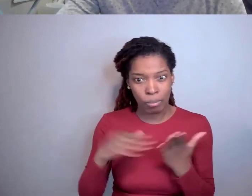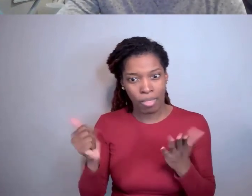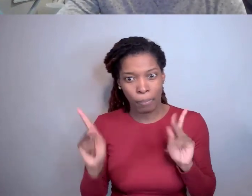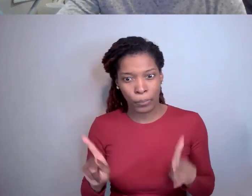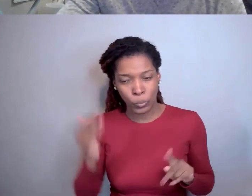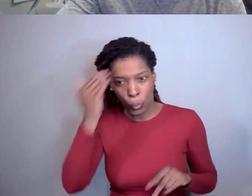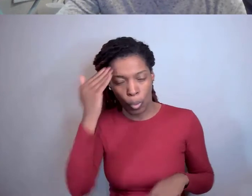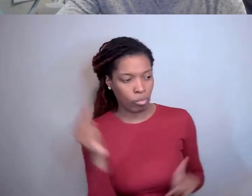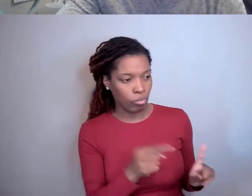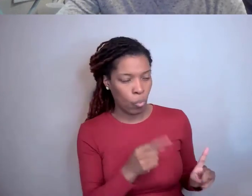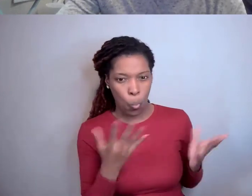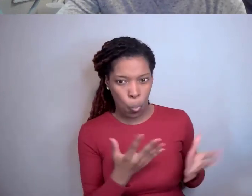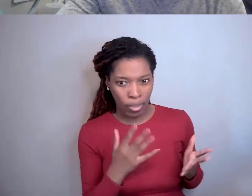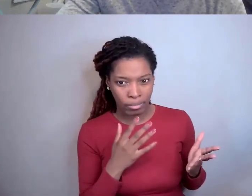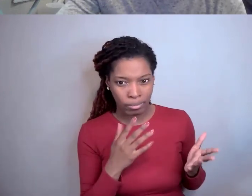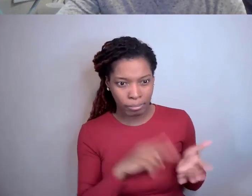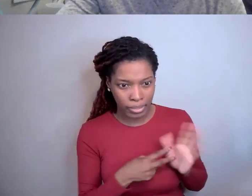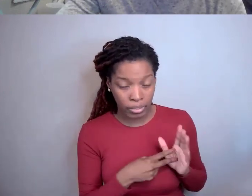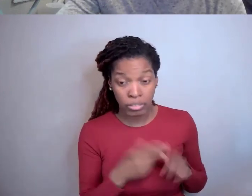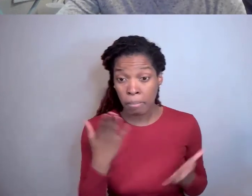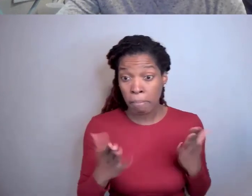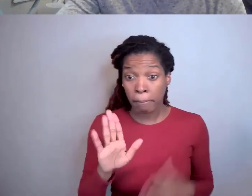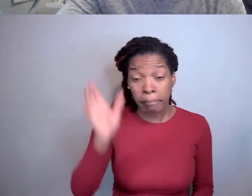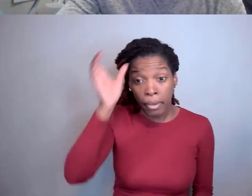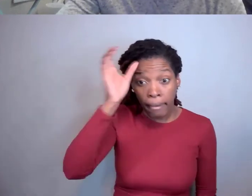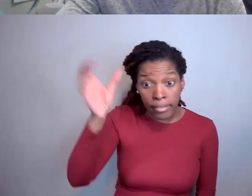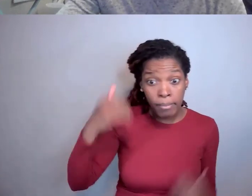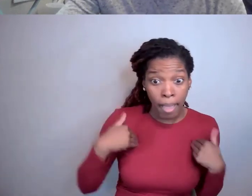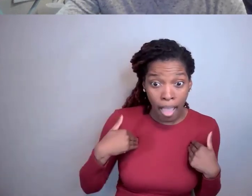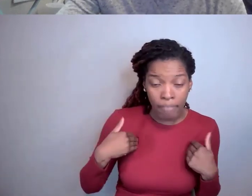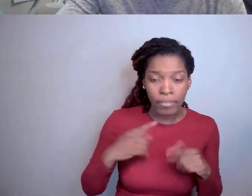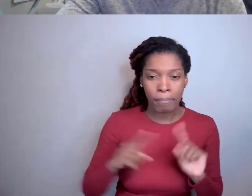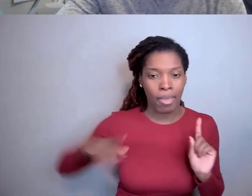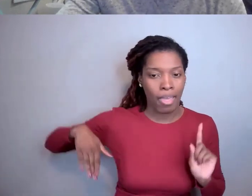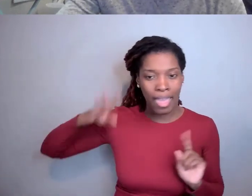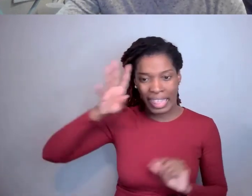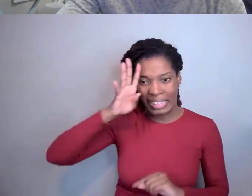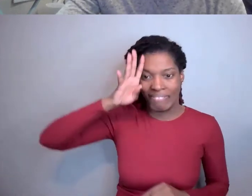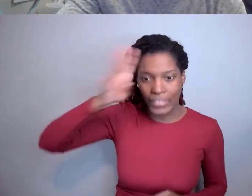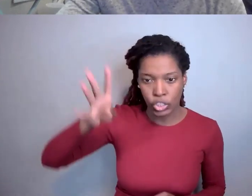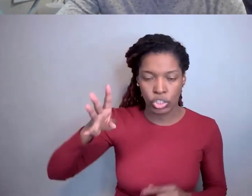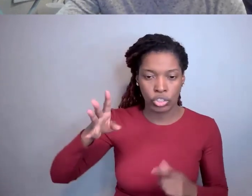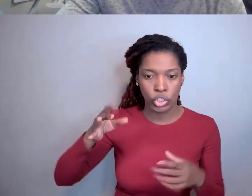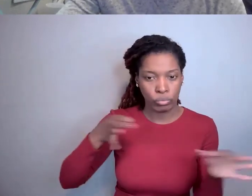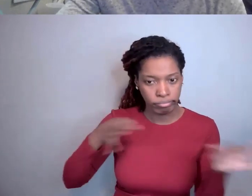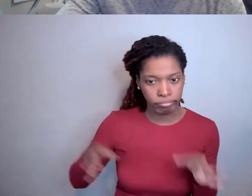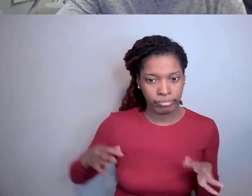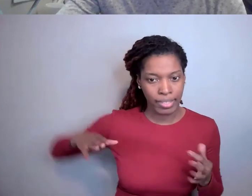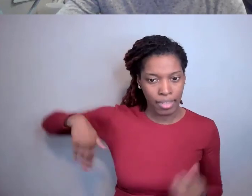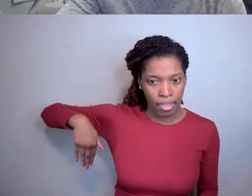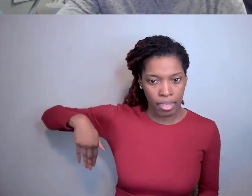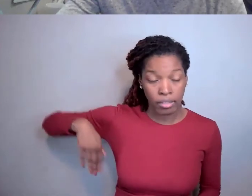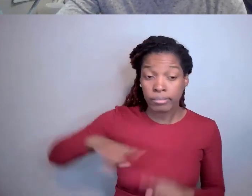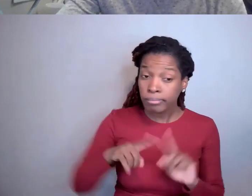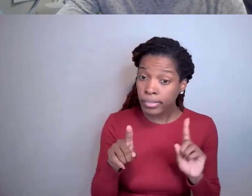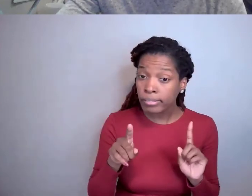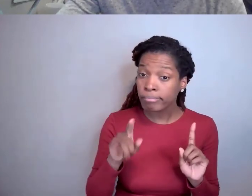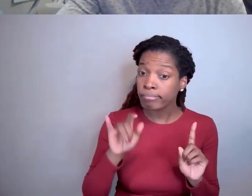to the point of having an invention to disclose yet but that's where working with your institution's technology